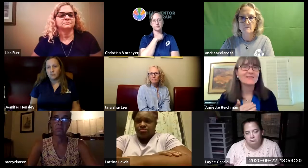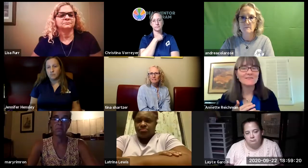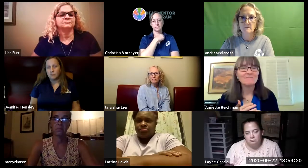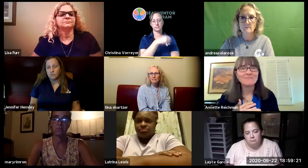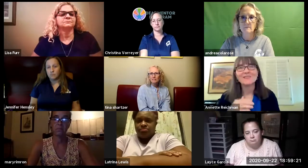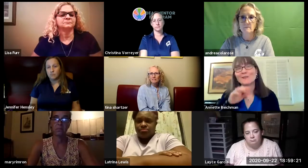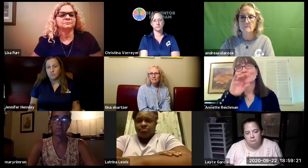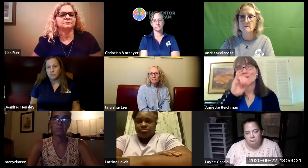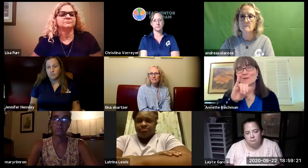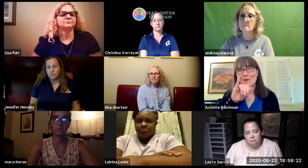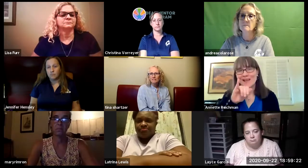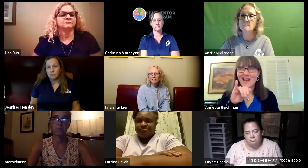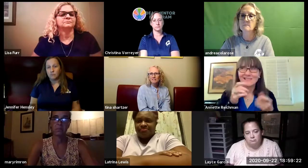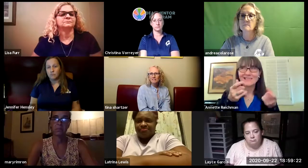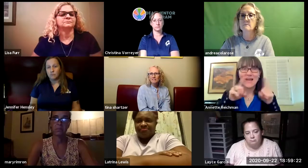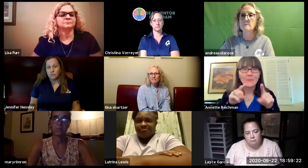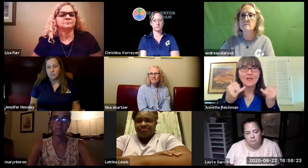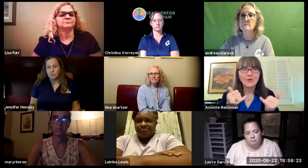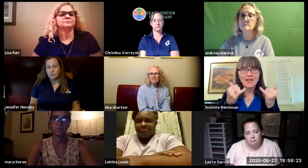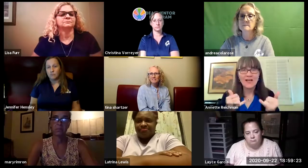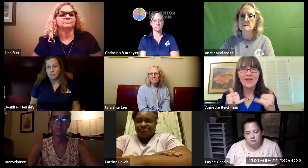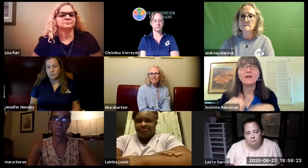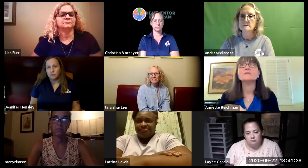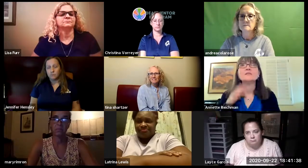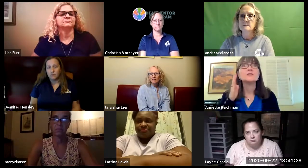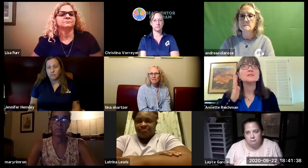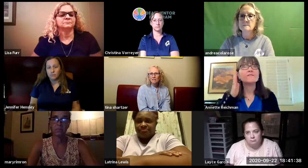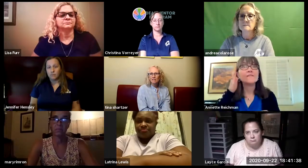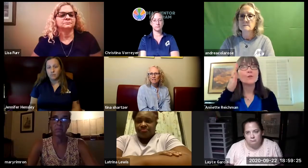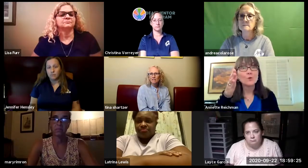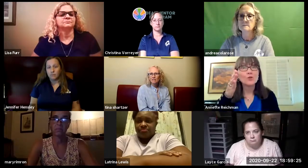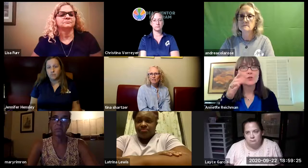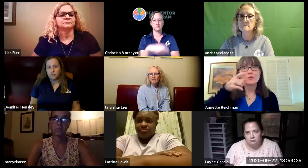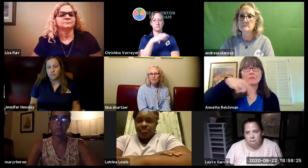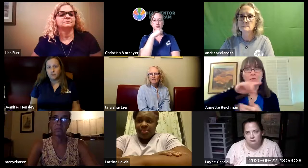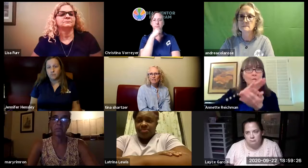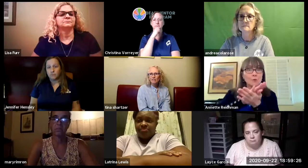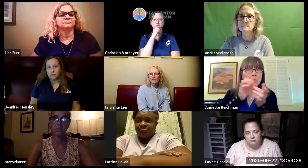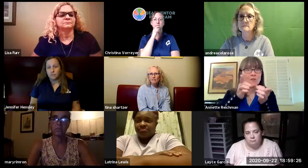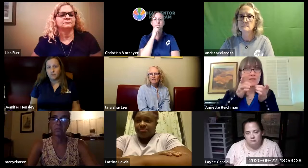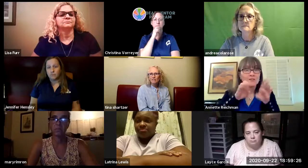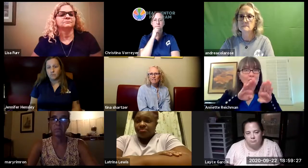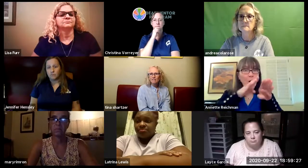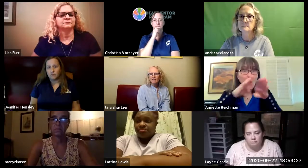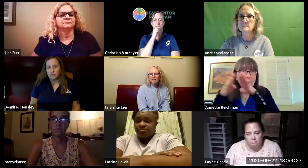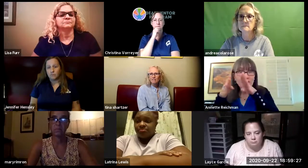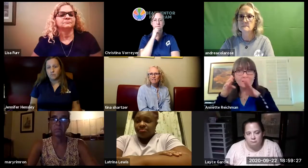in-person services to those students and that is something currently happening